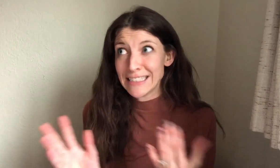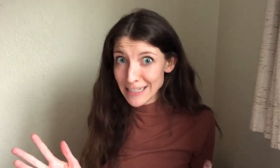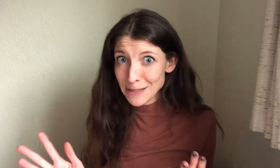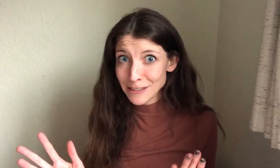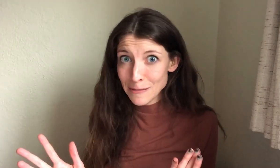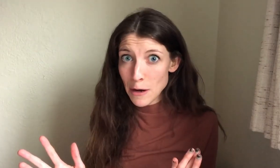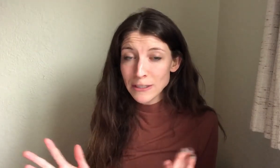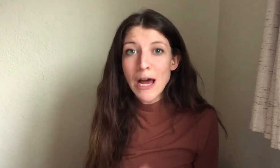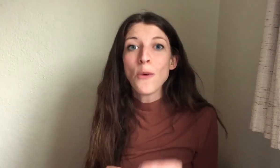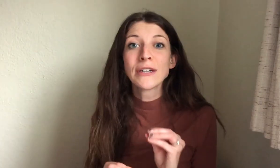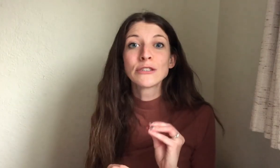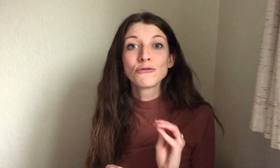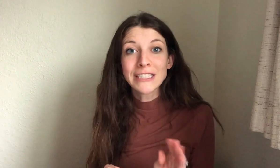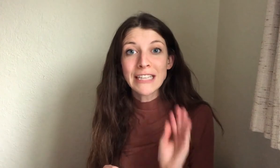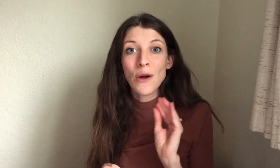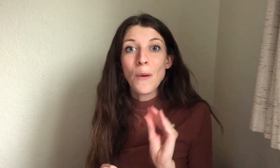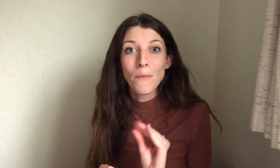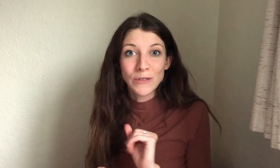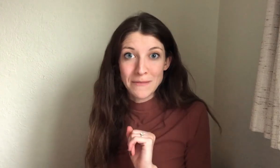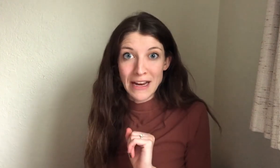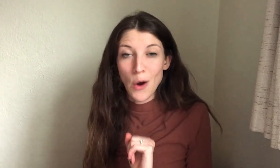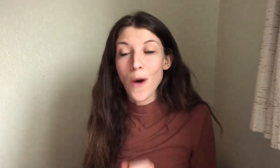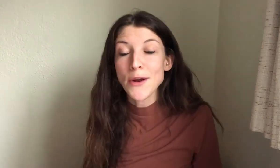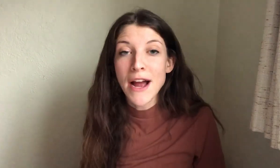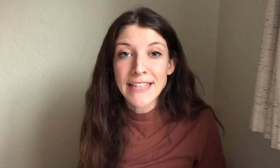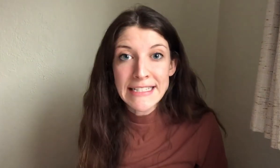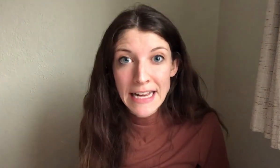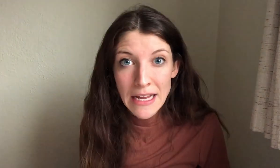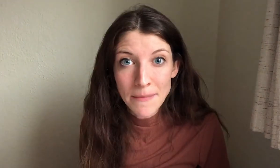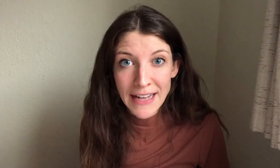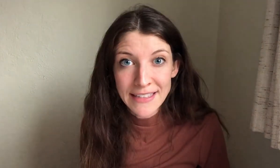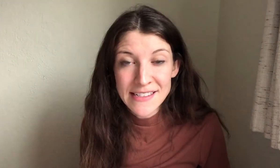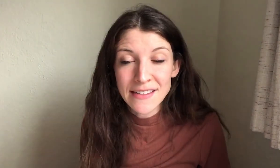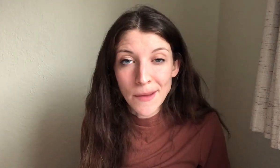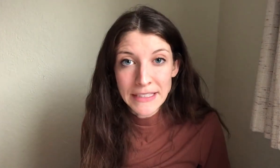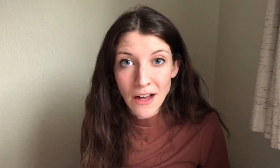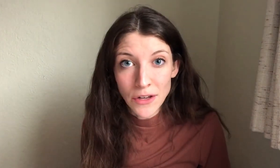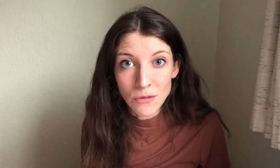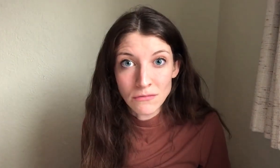did use the mode was ReSound multi mic, why do I say did in past tense, let me tell you.